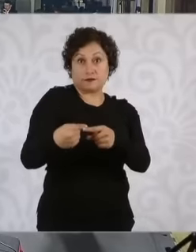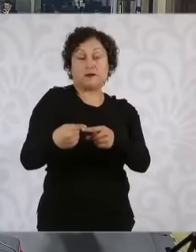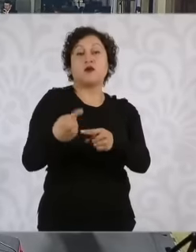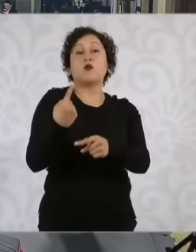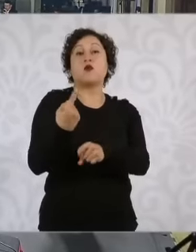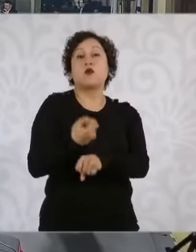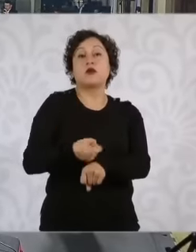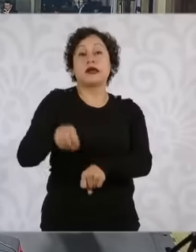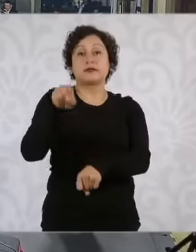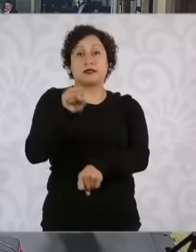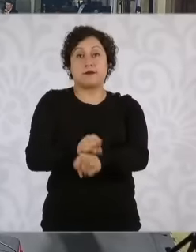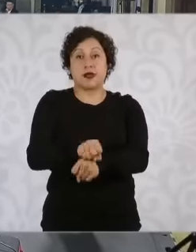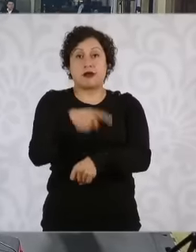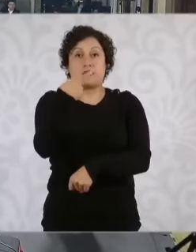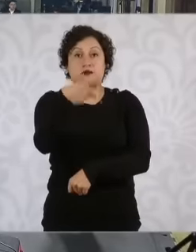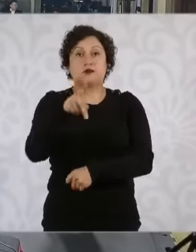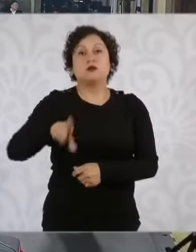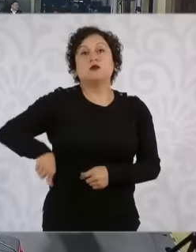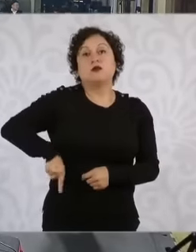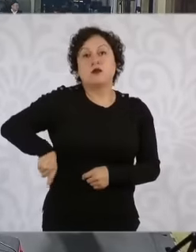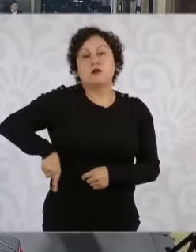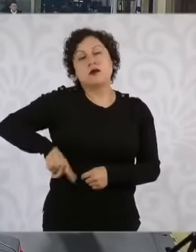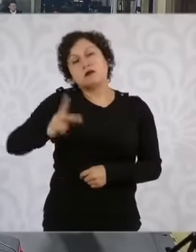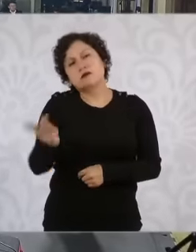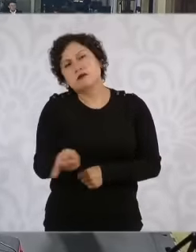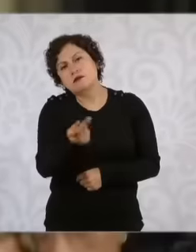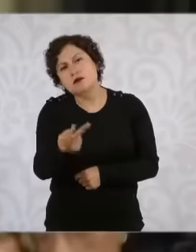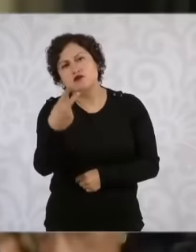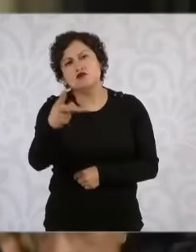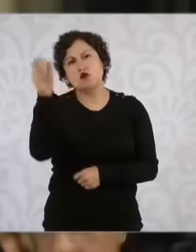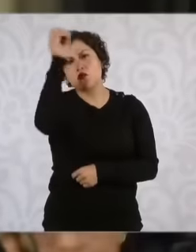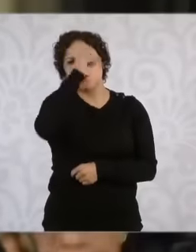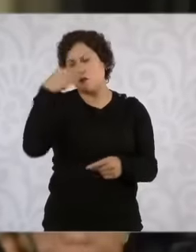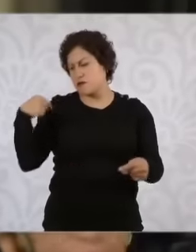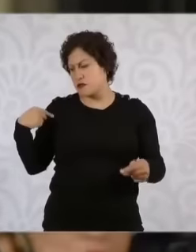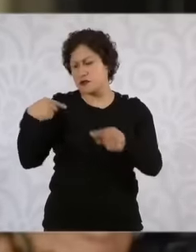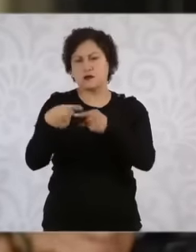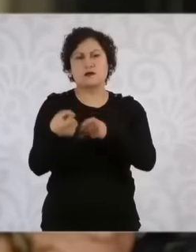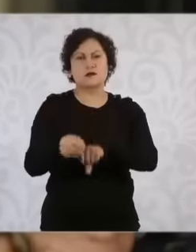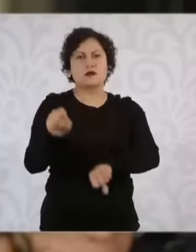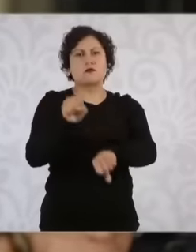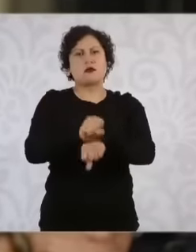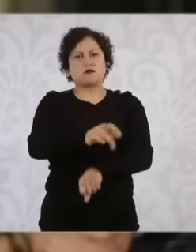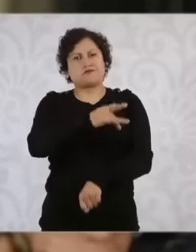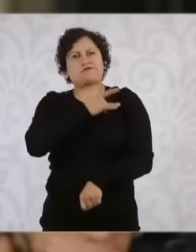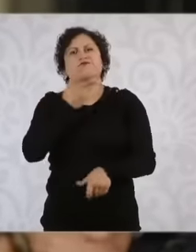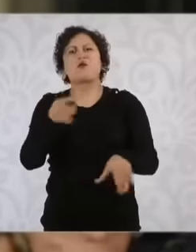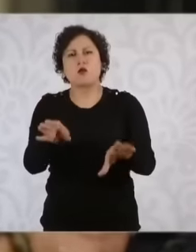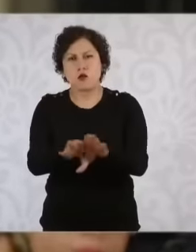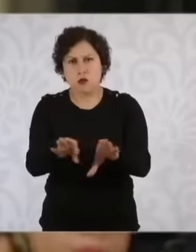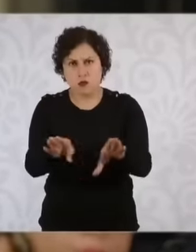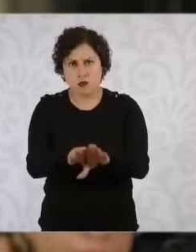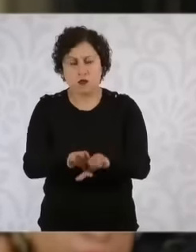How would you rate your first week of work and how you perceive You that